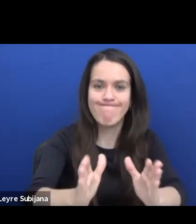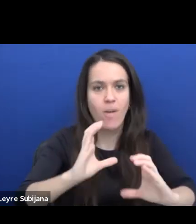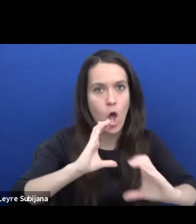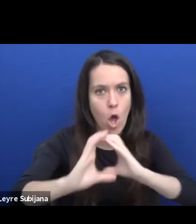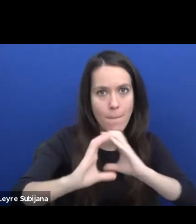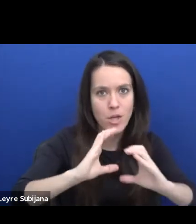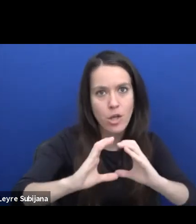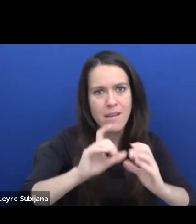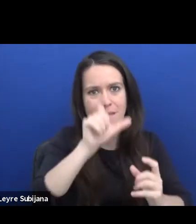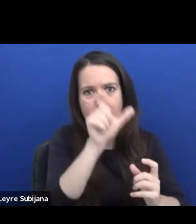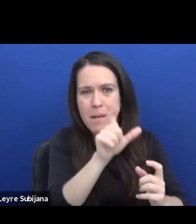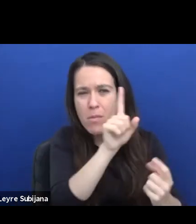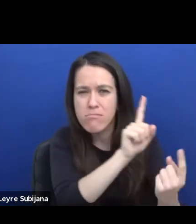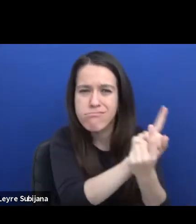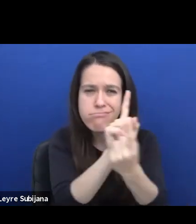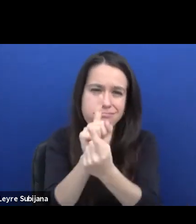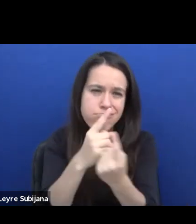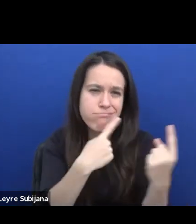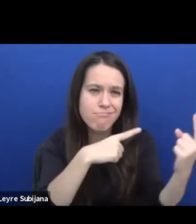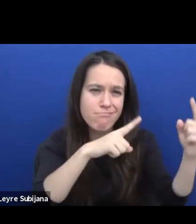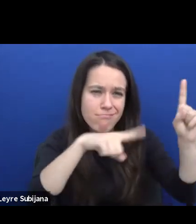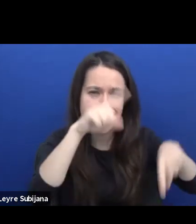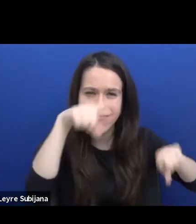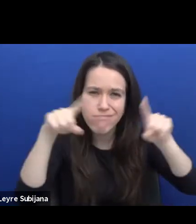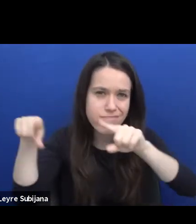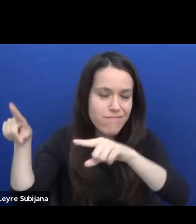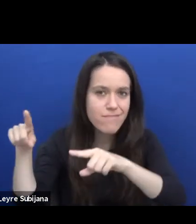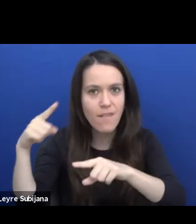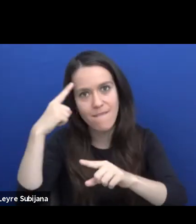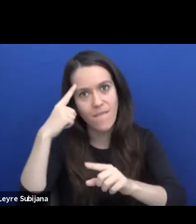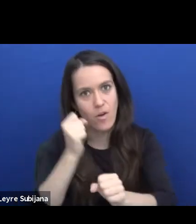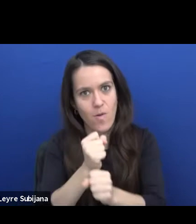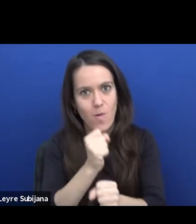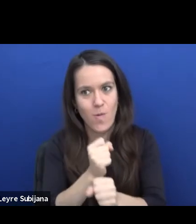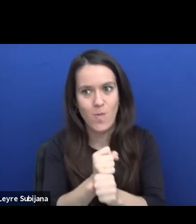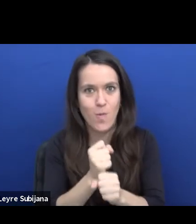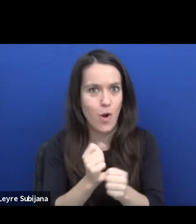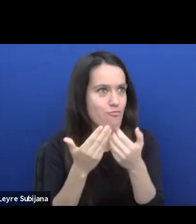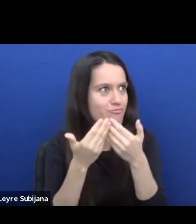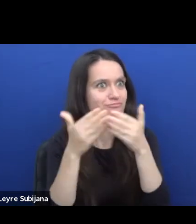more than you think are important for your work. Try to communicate to all the people you see